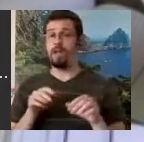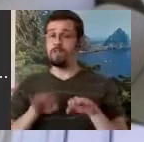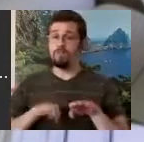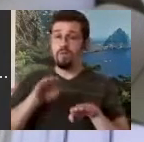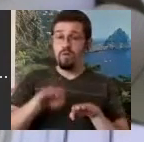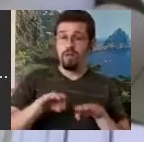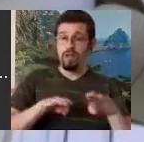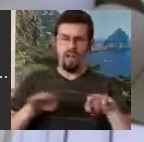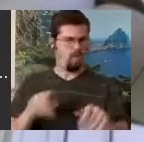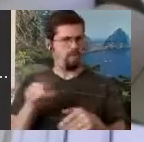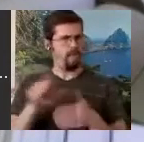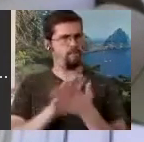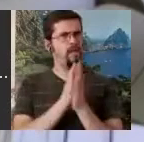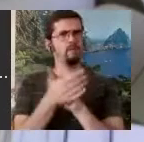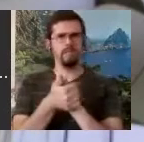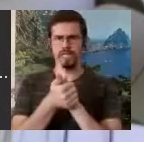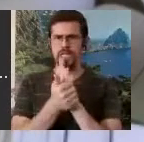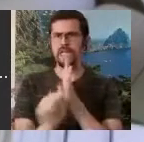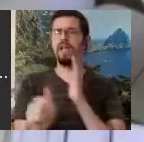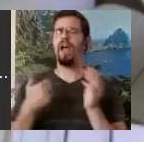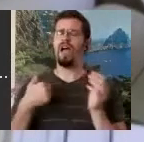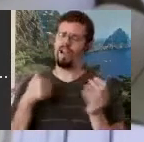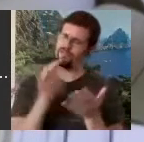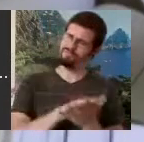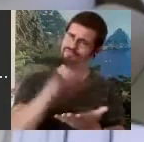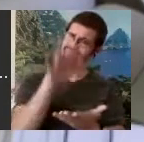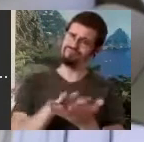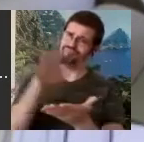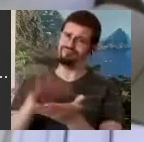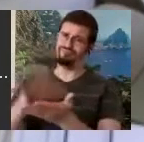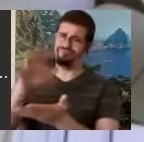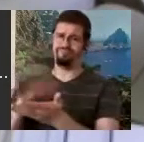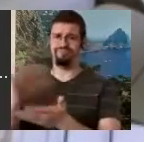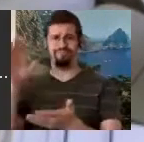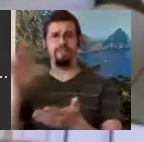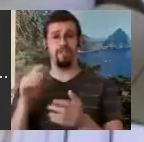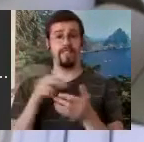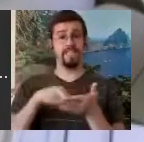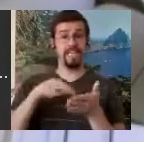at it. There were volumes of documents that these dancers created, but it wasn't